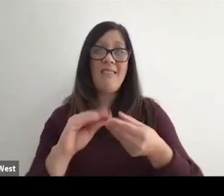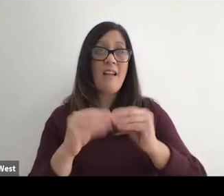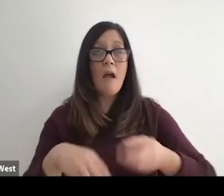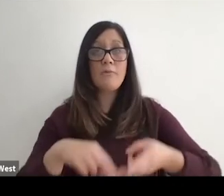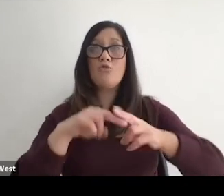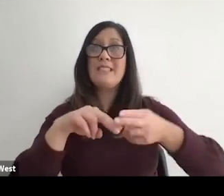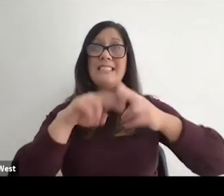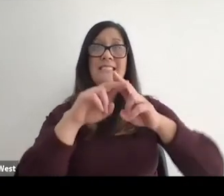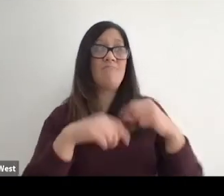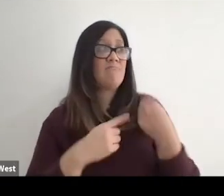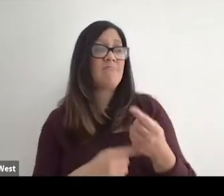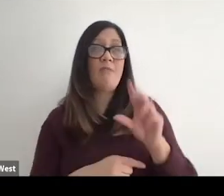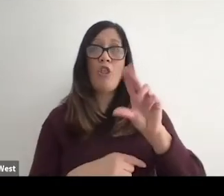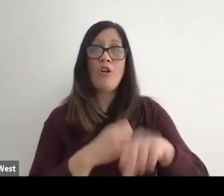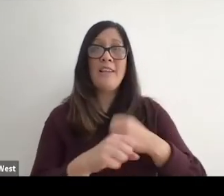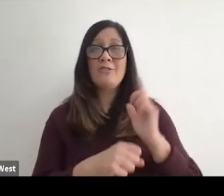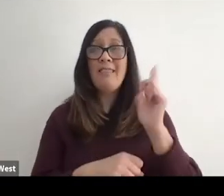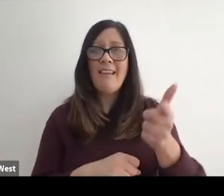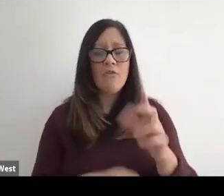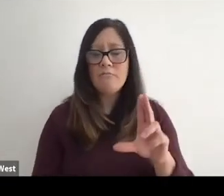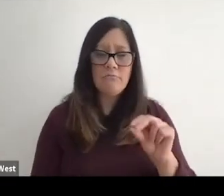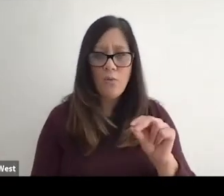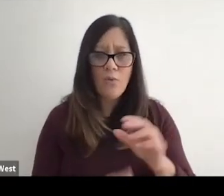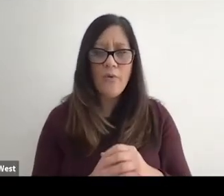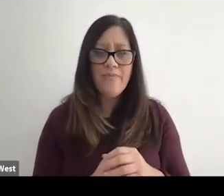years later because of because of what I used to call attitudinal berries.